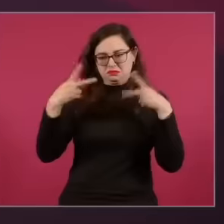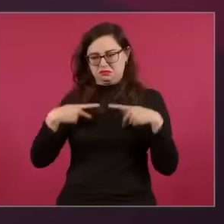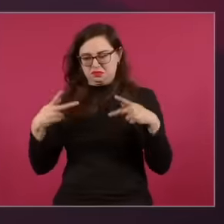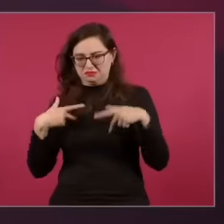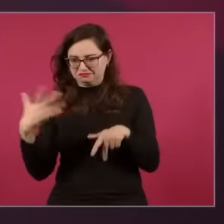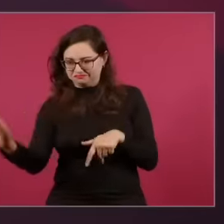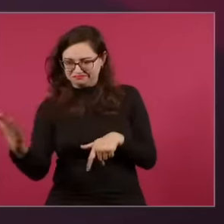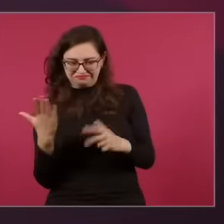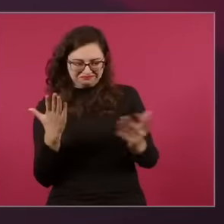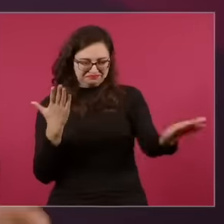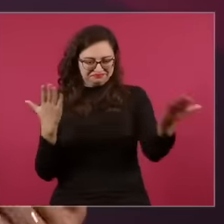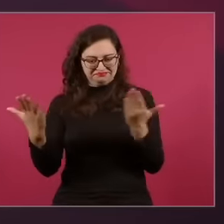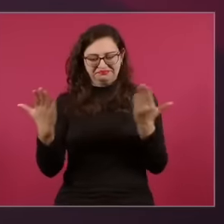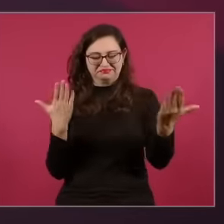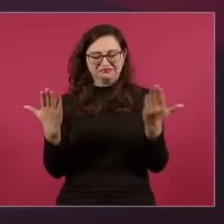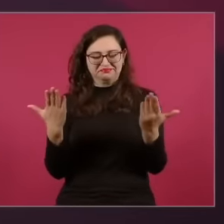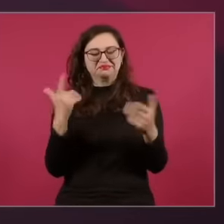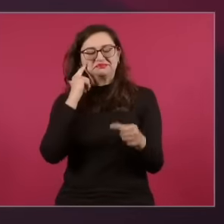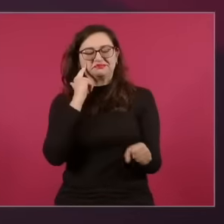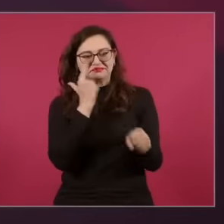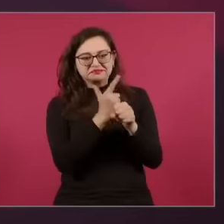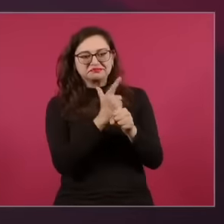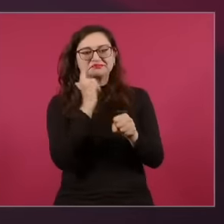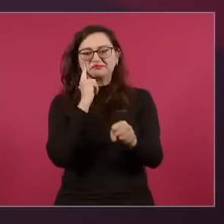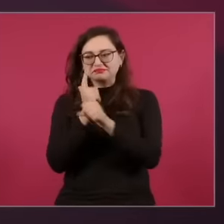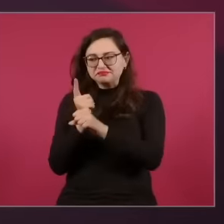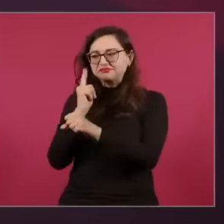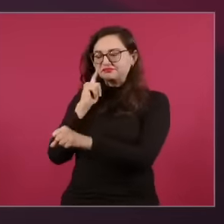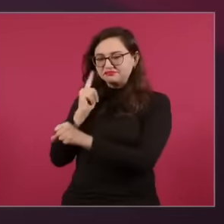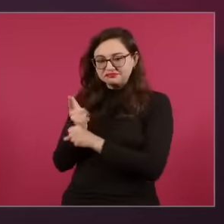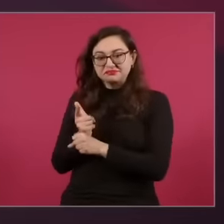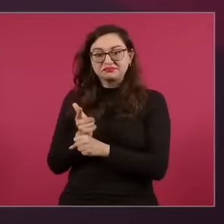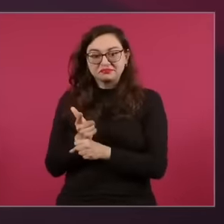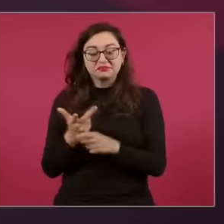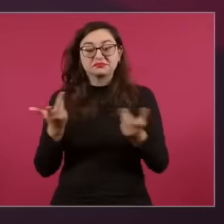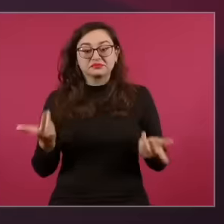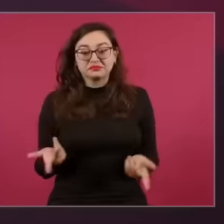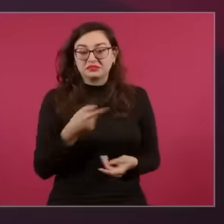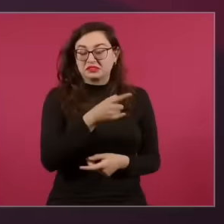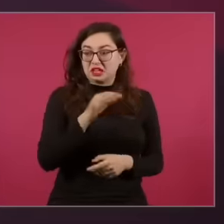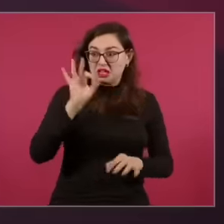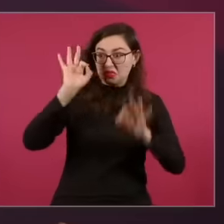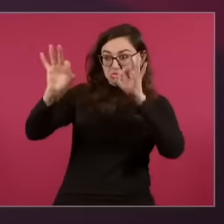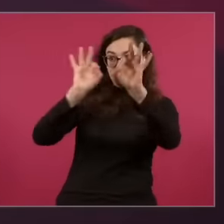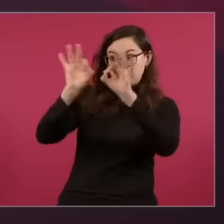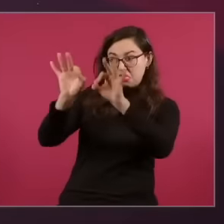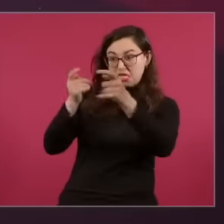the ones who have been able to counteract or have not allowed themselves to be manipulated and have allowed this country